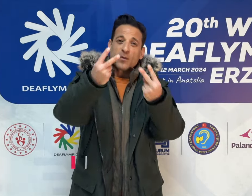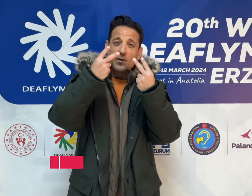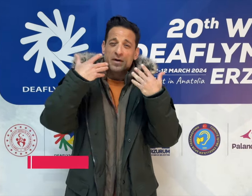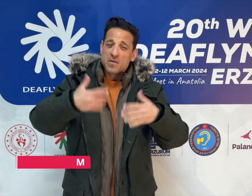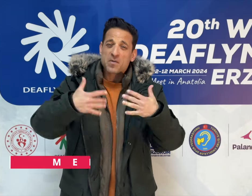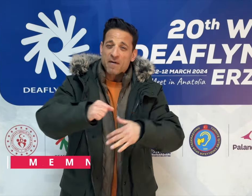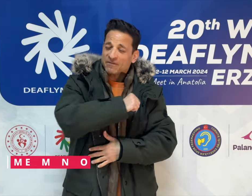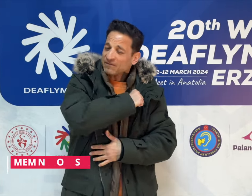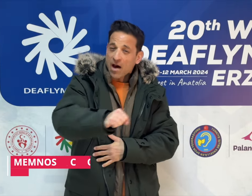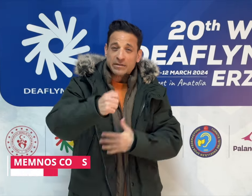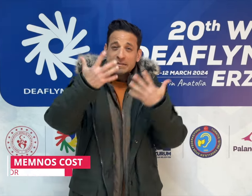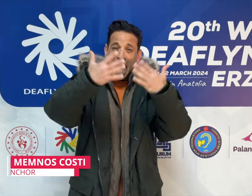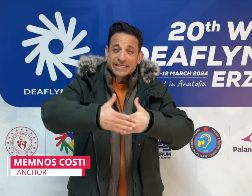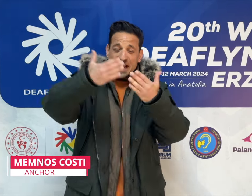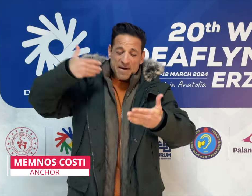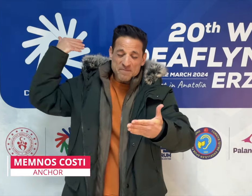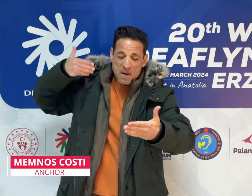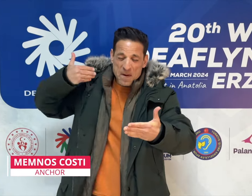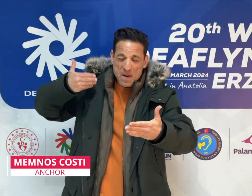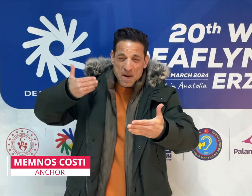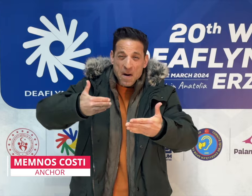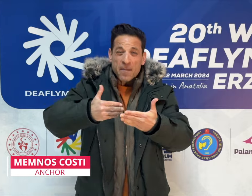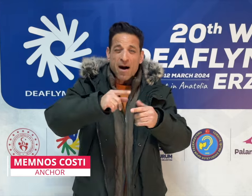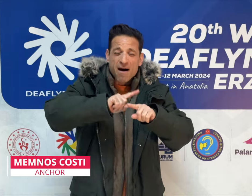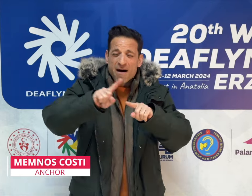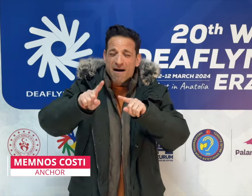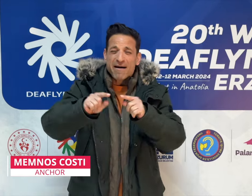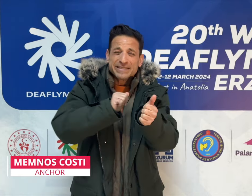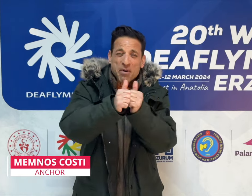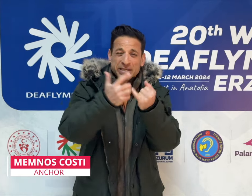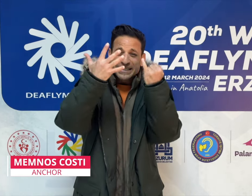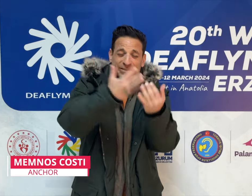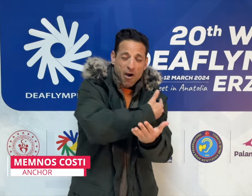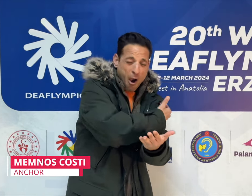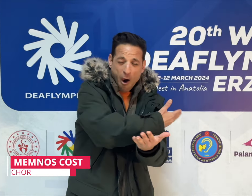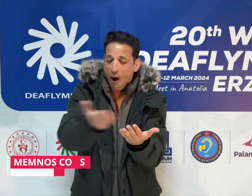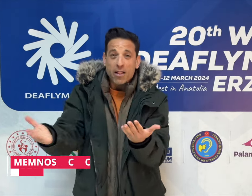[Memnos]: Thank you for watching us since the start of the 20th Winter Deaflympics! It's now Day 10 and we are fast approaching the end with